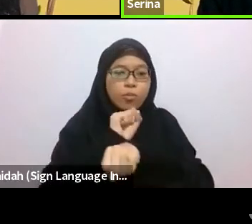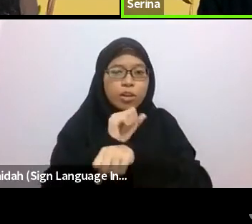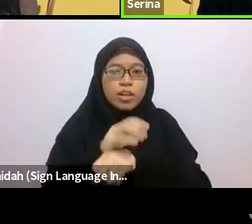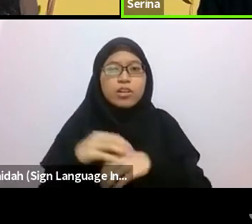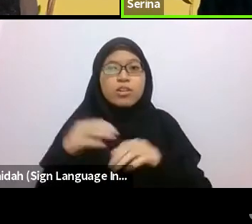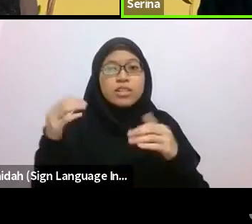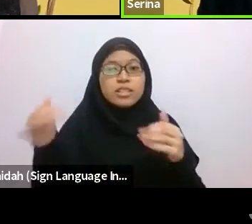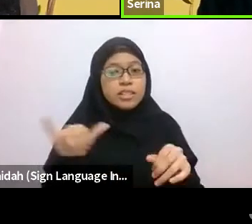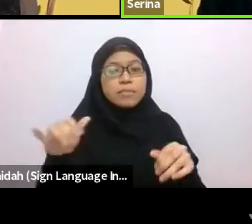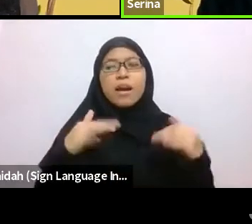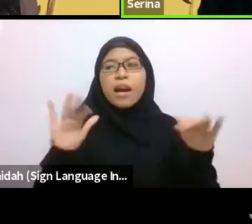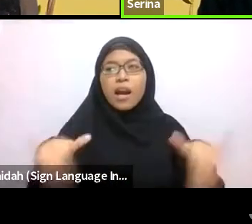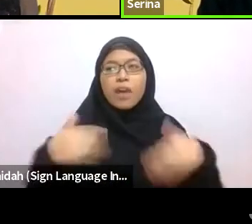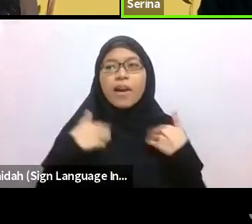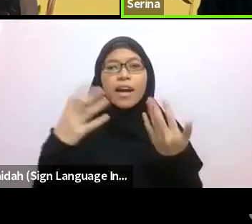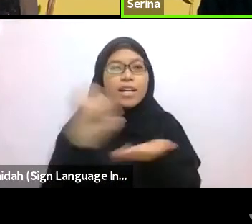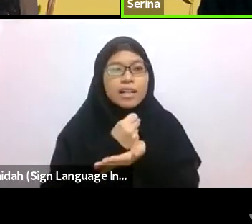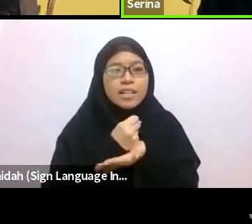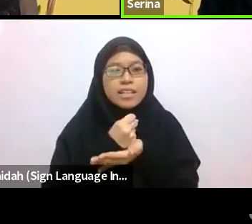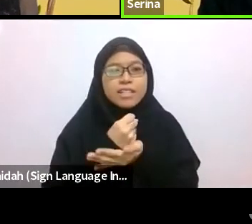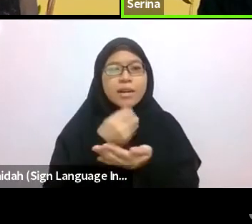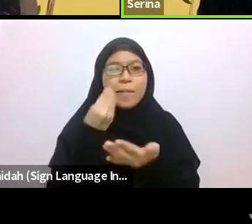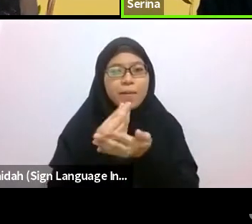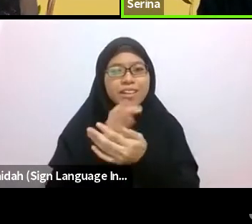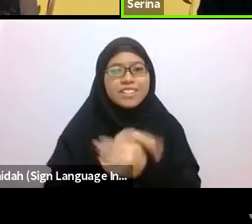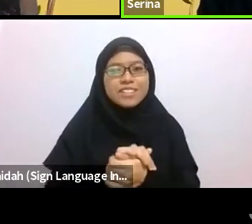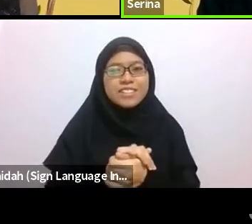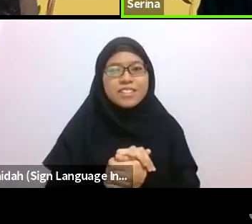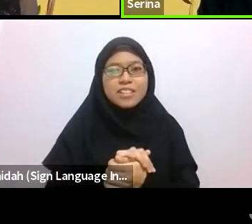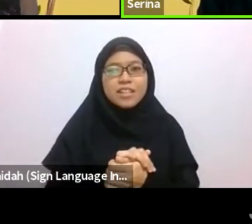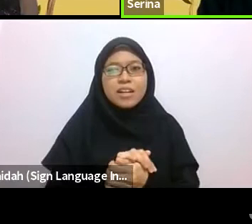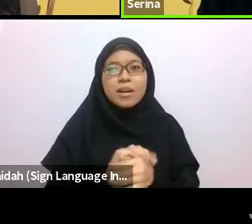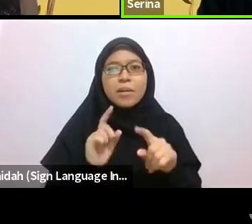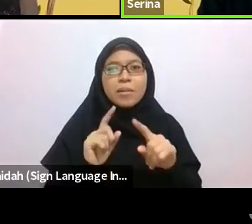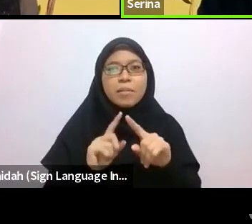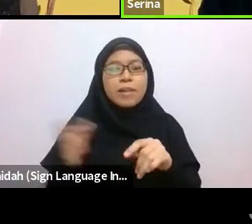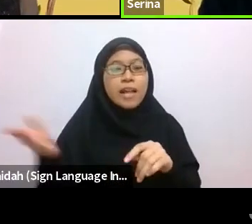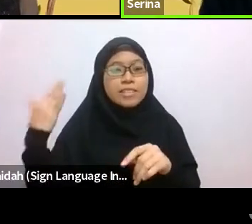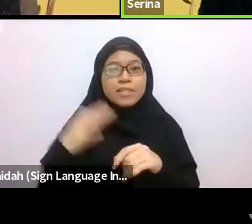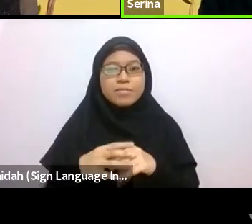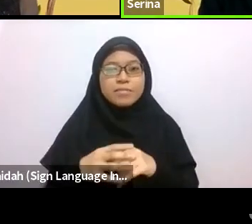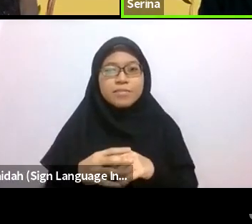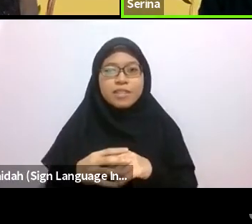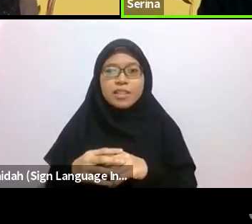The arrival of COVID-19 has closed the Singapore-Malaysia border and I can no longer go in to work every day.